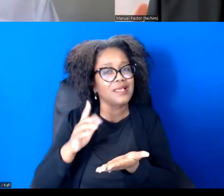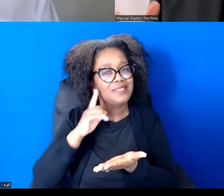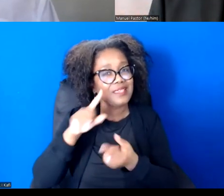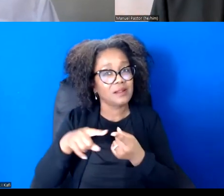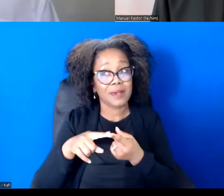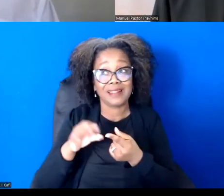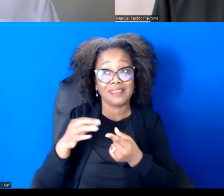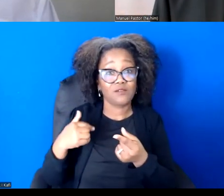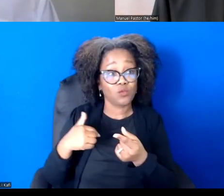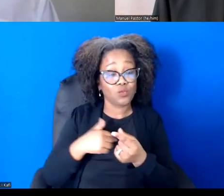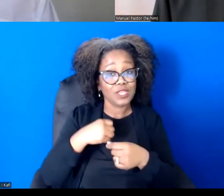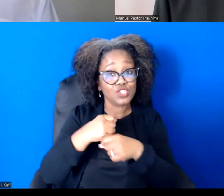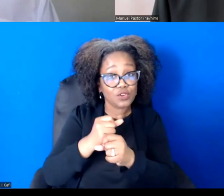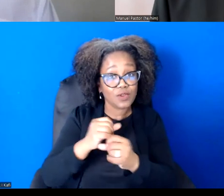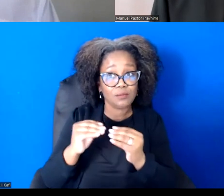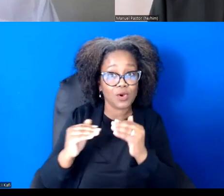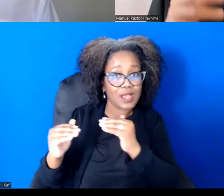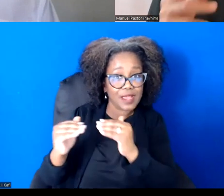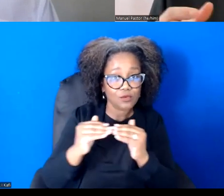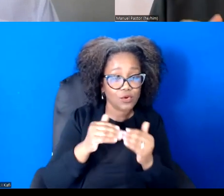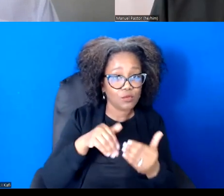more well-being for most of us.